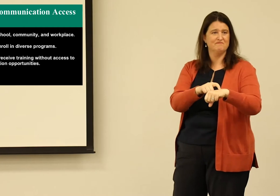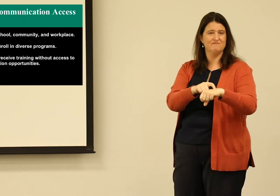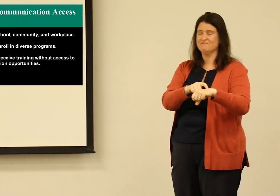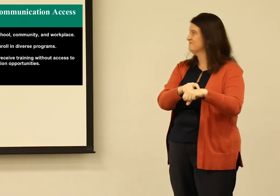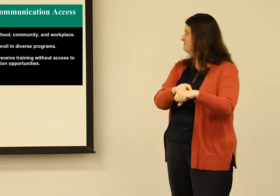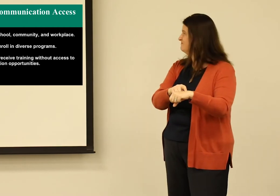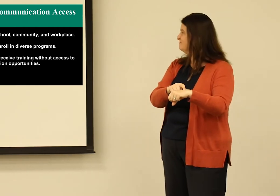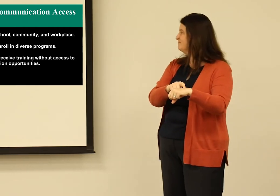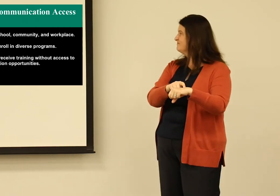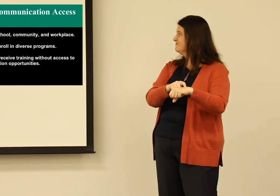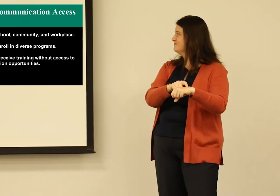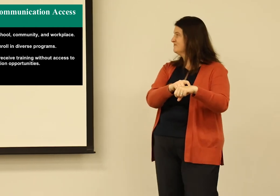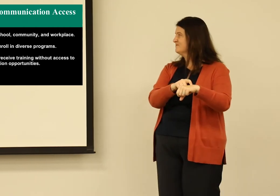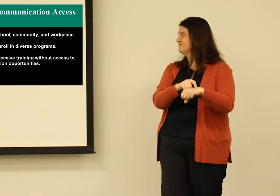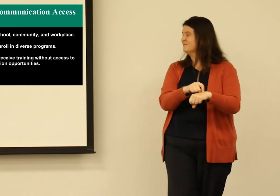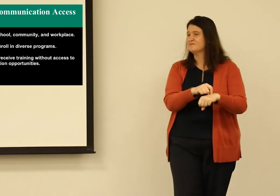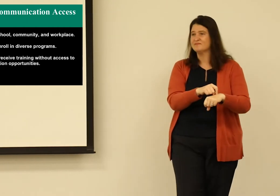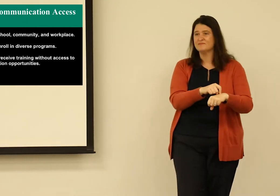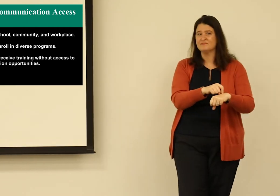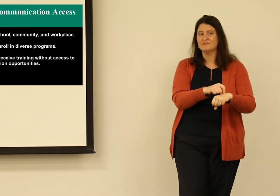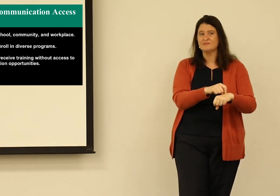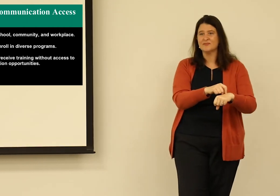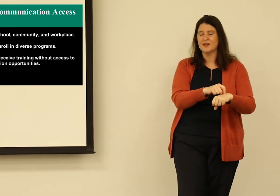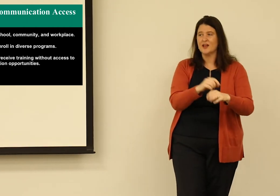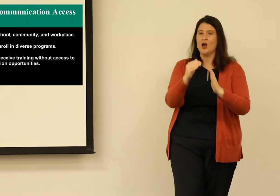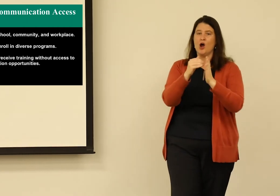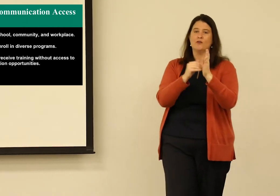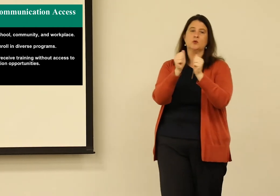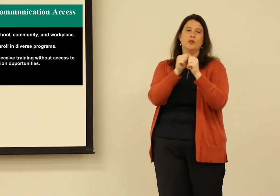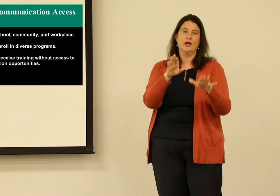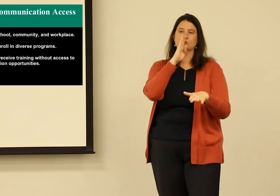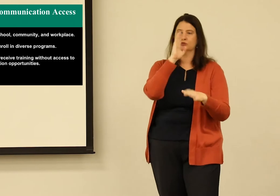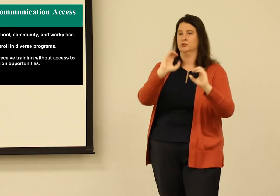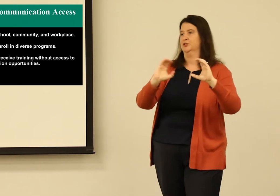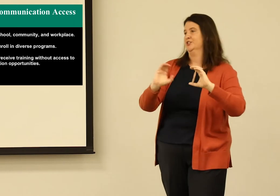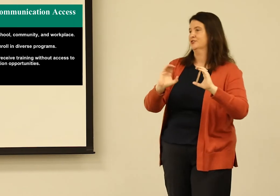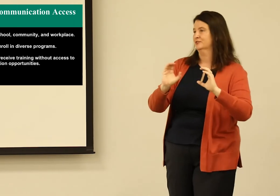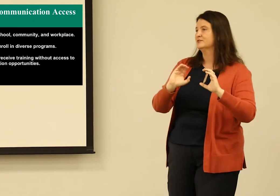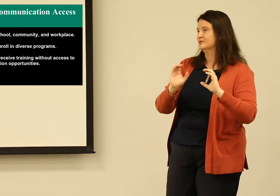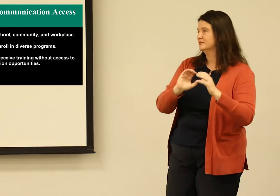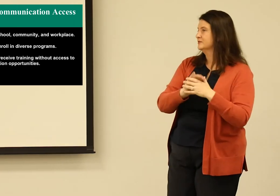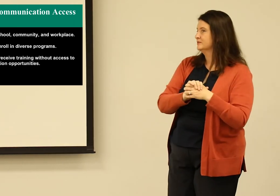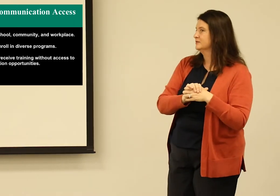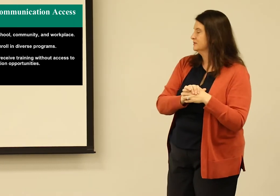A lot of these teachers are meeting and teaching a deaf individual for the first time. And oftentimes, they're doing this